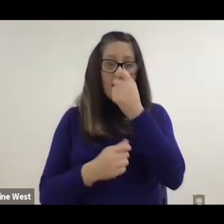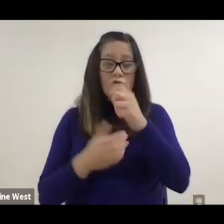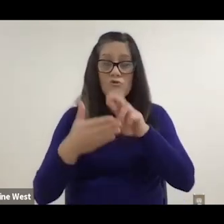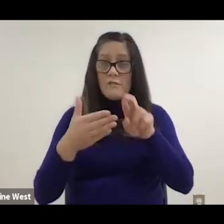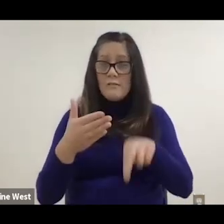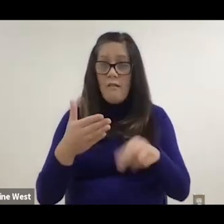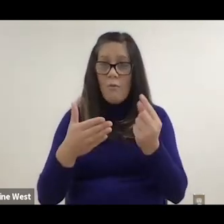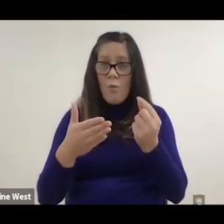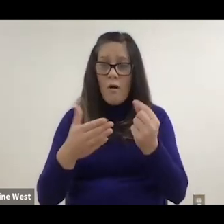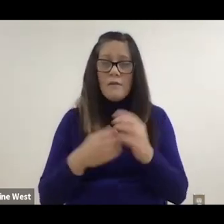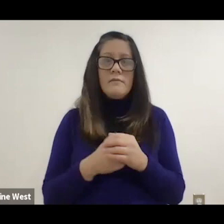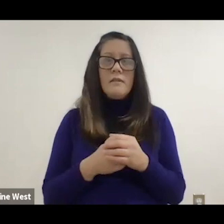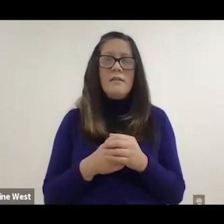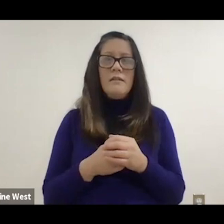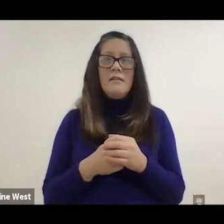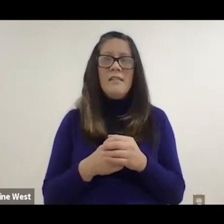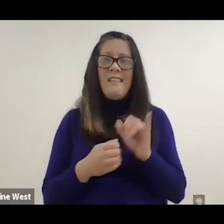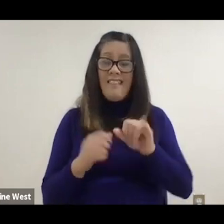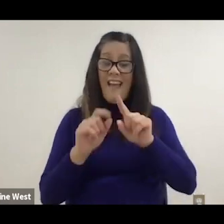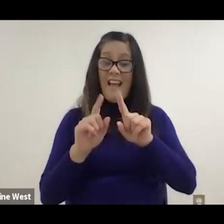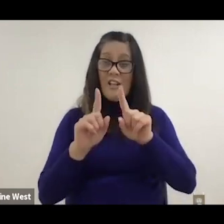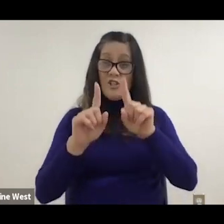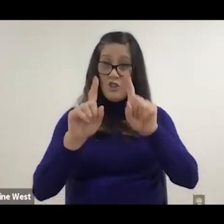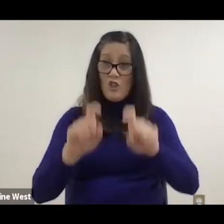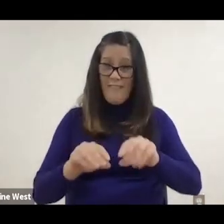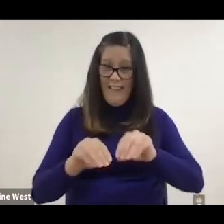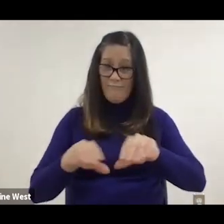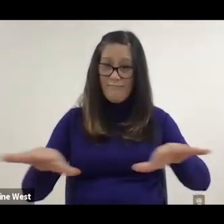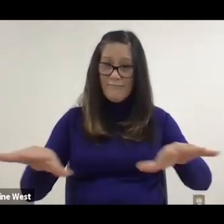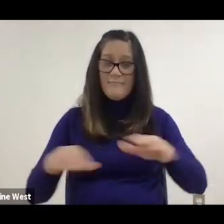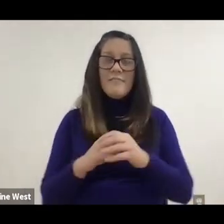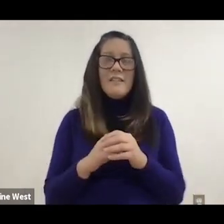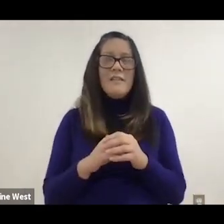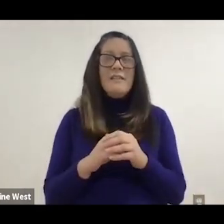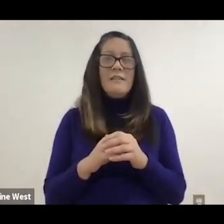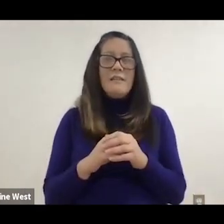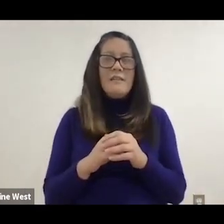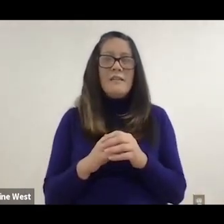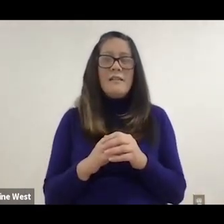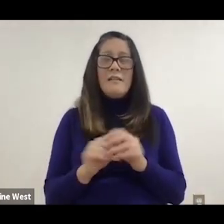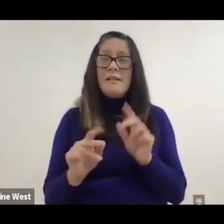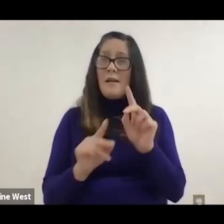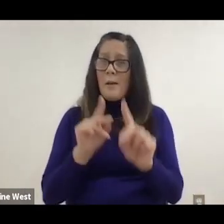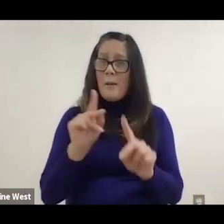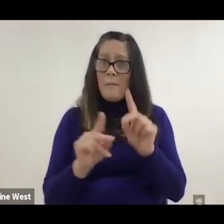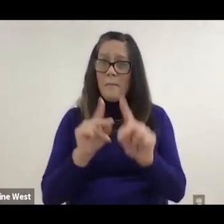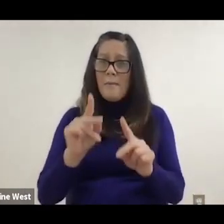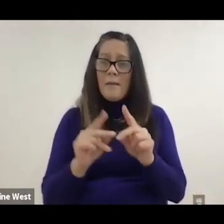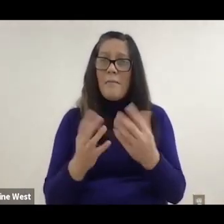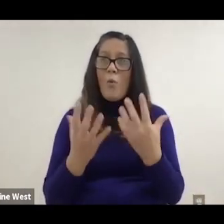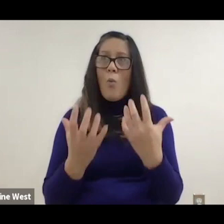when we did that survey, we found people recommended a lot of technologies that actually